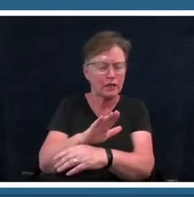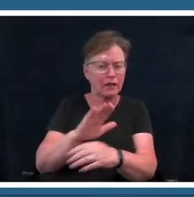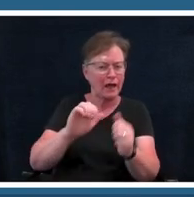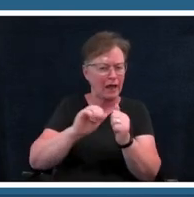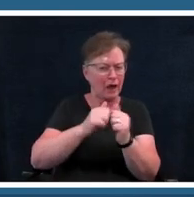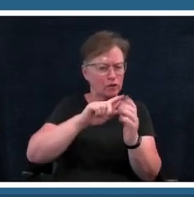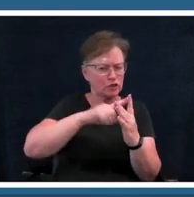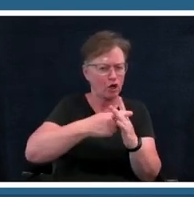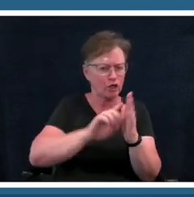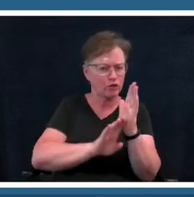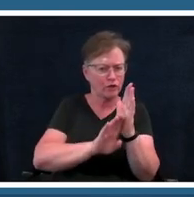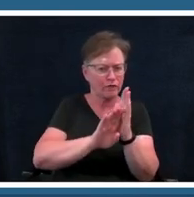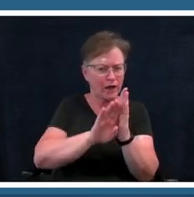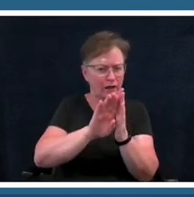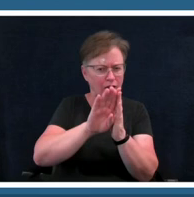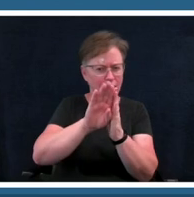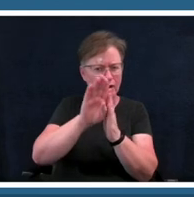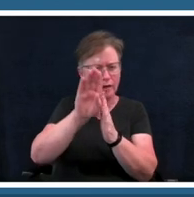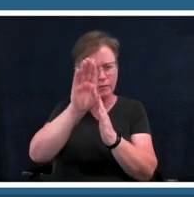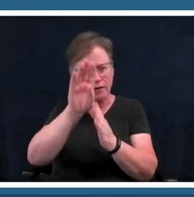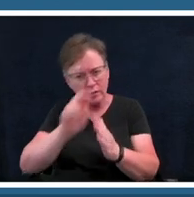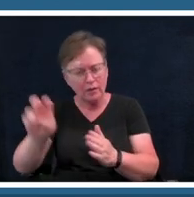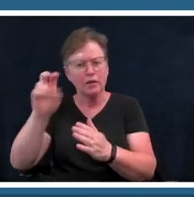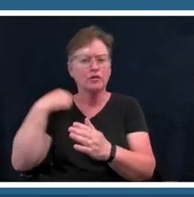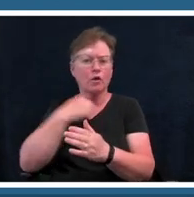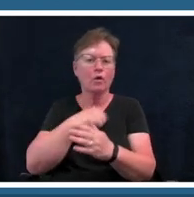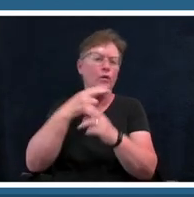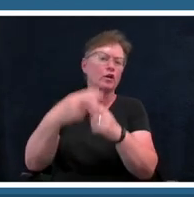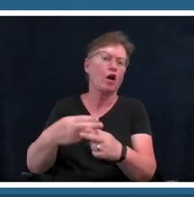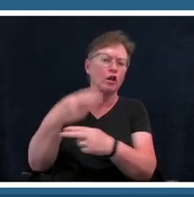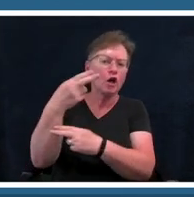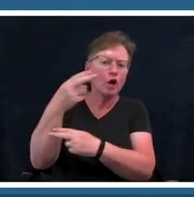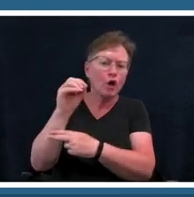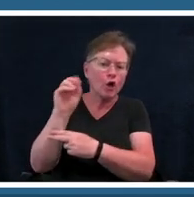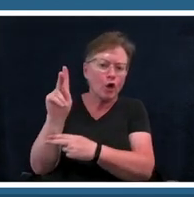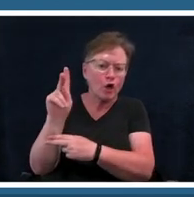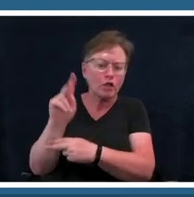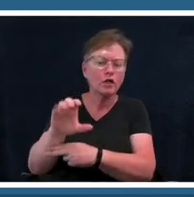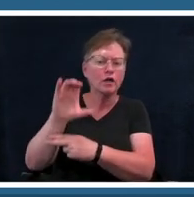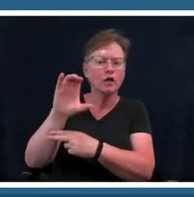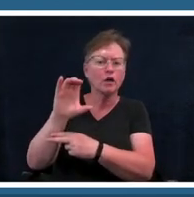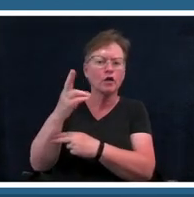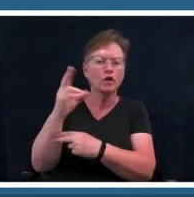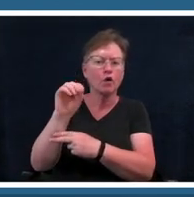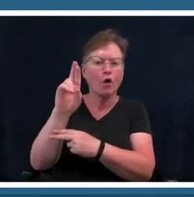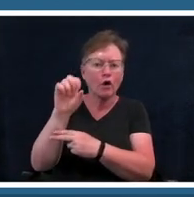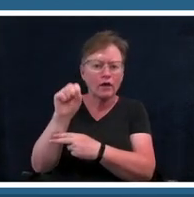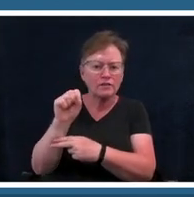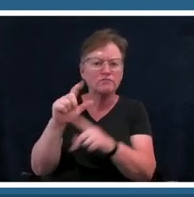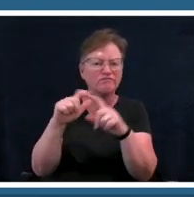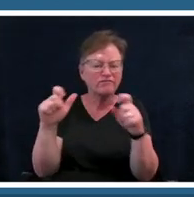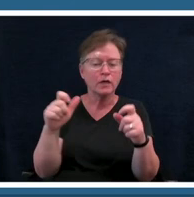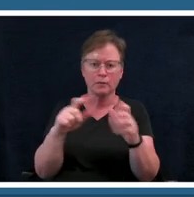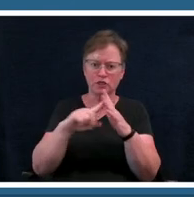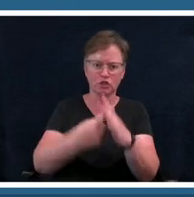consider a hook a chorus those types of things but it starts with this literal